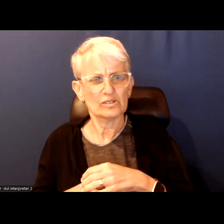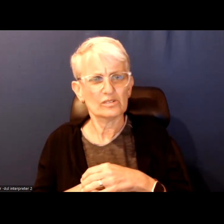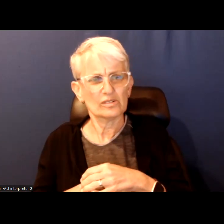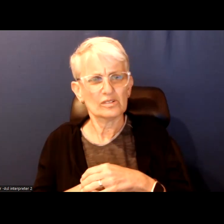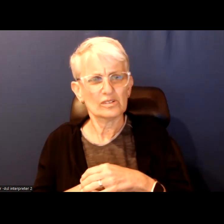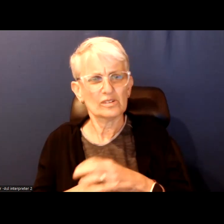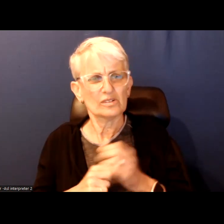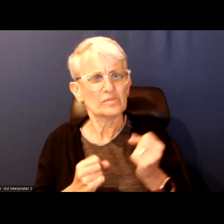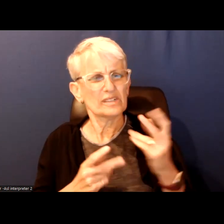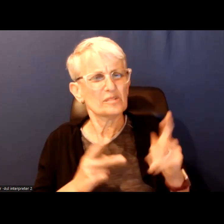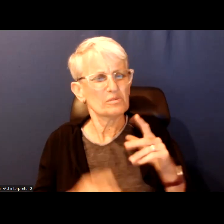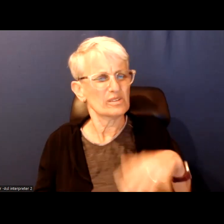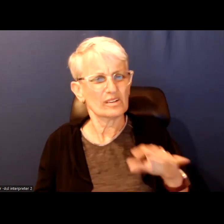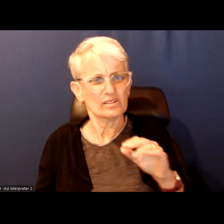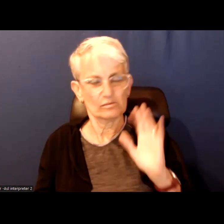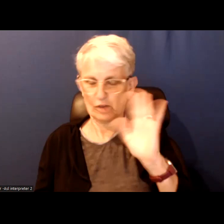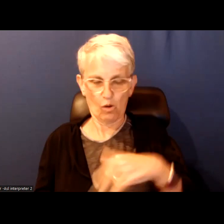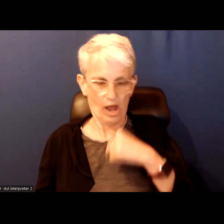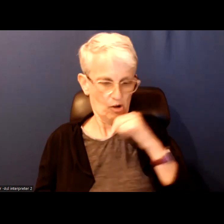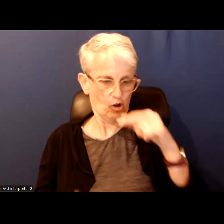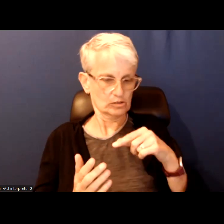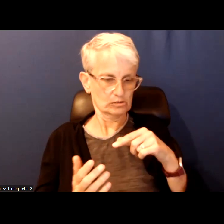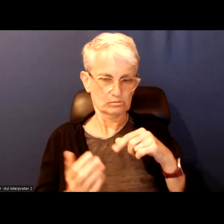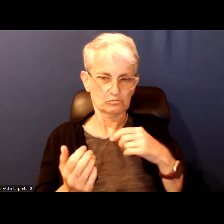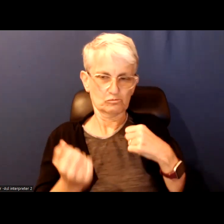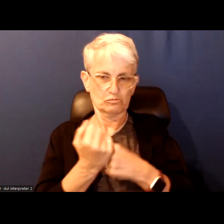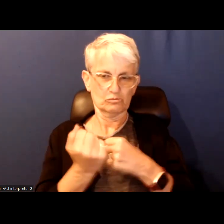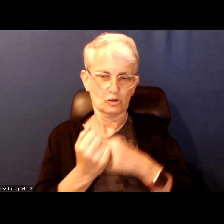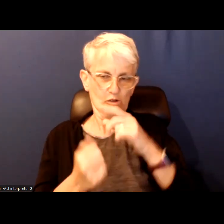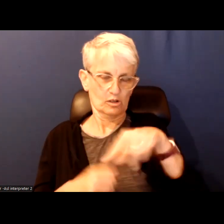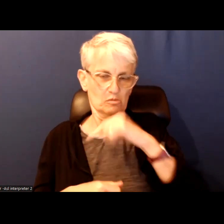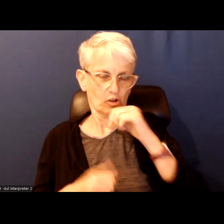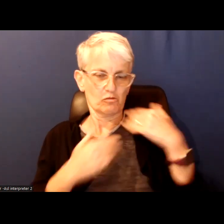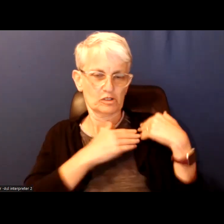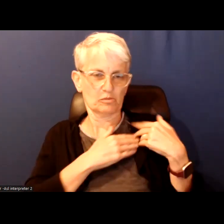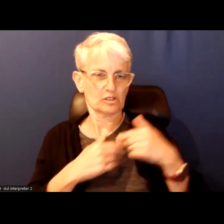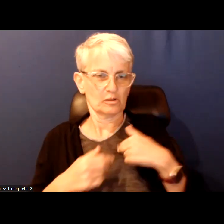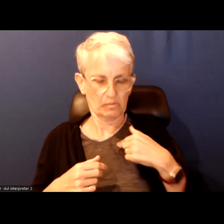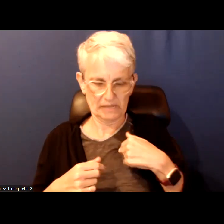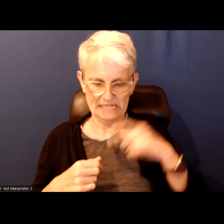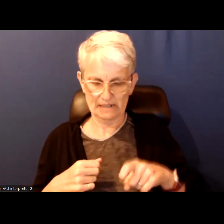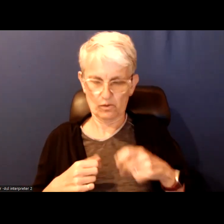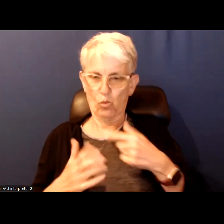a lot of people today like I don't owe anyone anything. Like the thing that matters the most is that I am getting what I need.